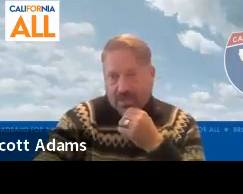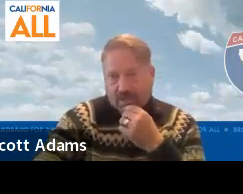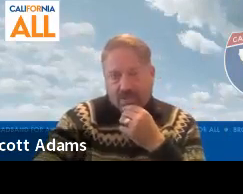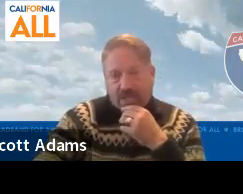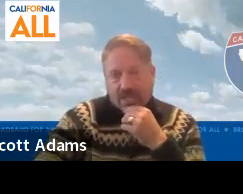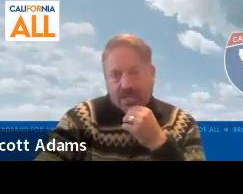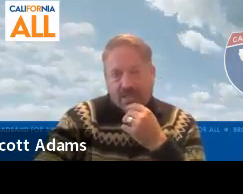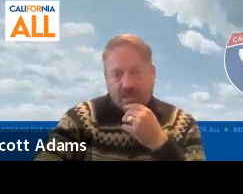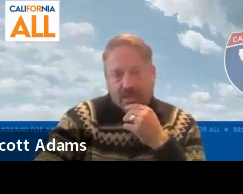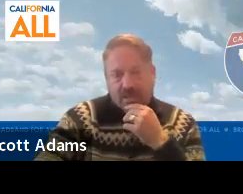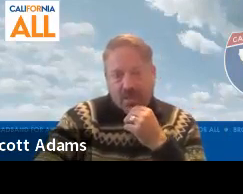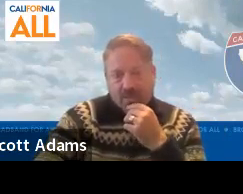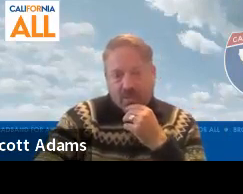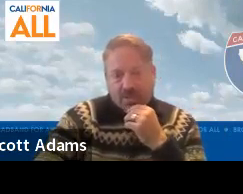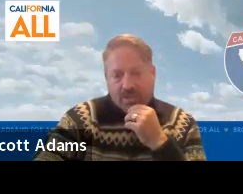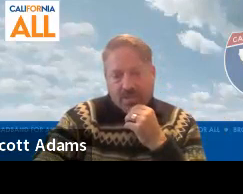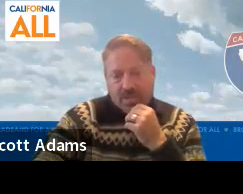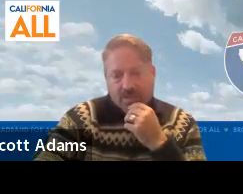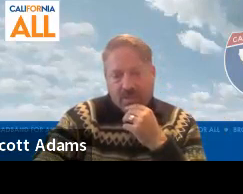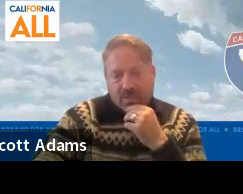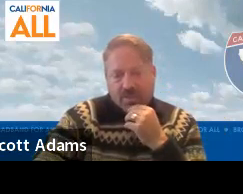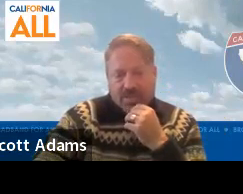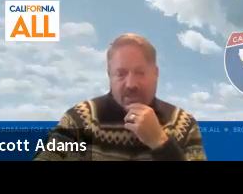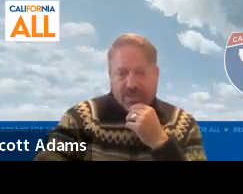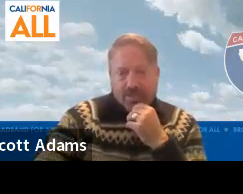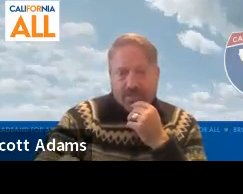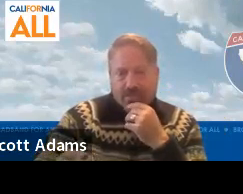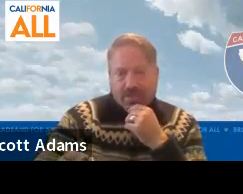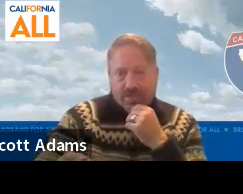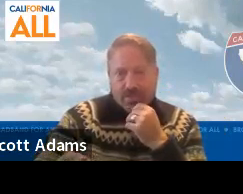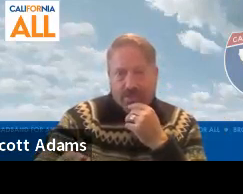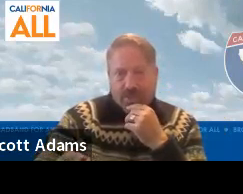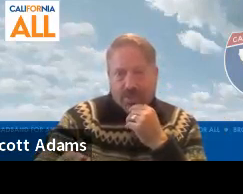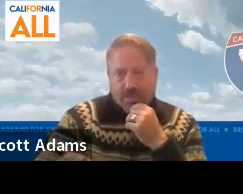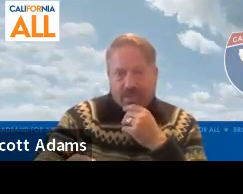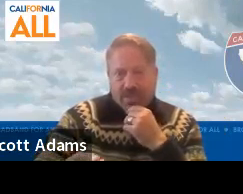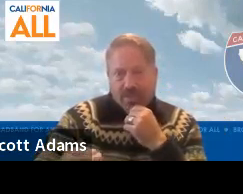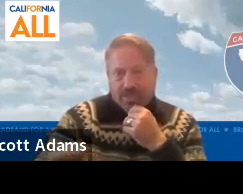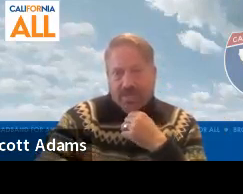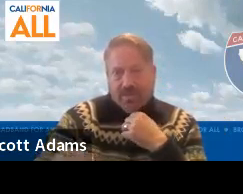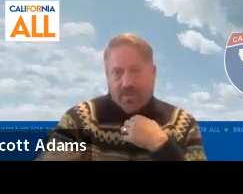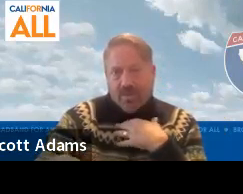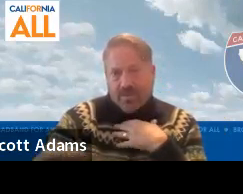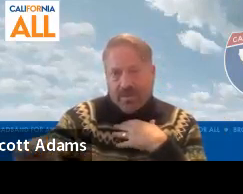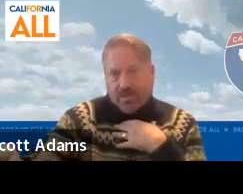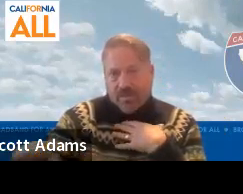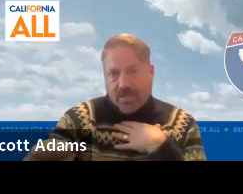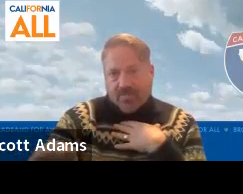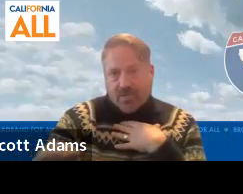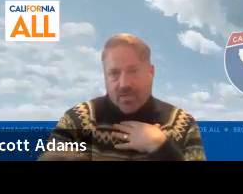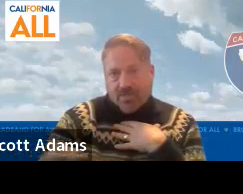center that was training youth to, you know, put together their resumes and apply for jobs.